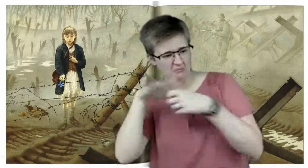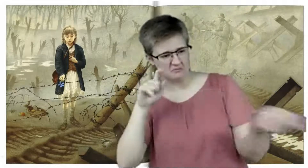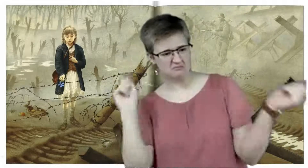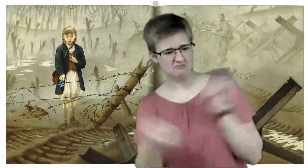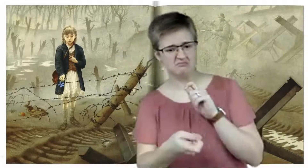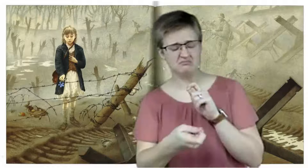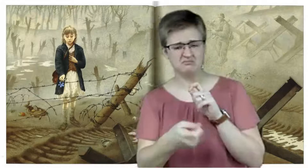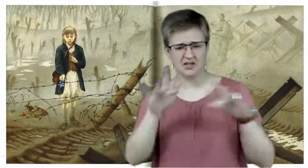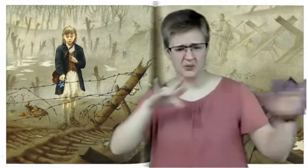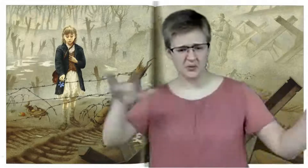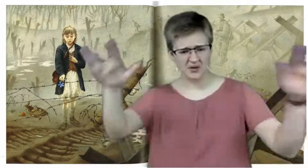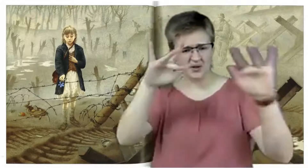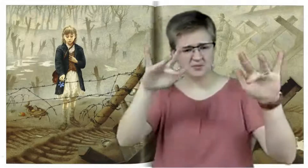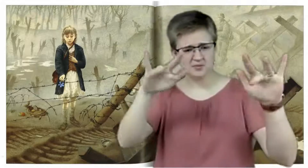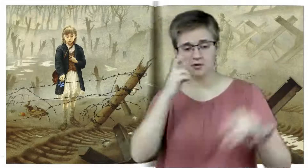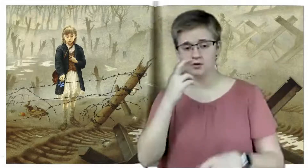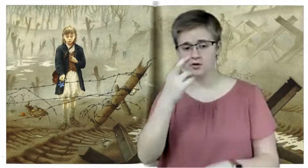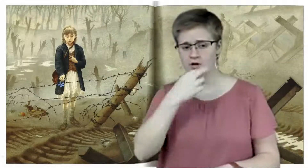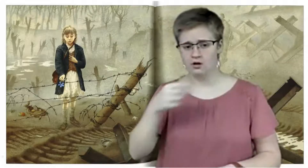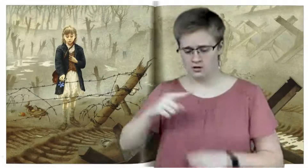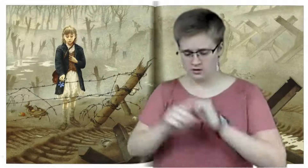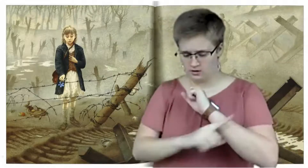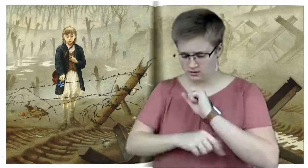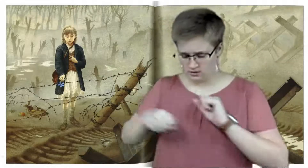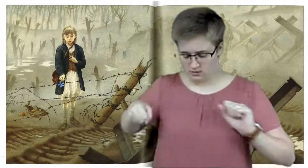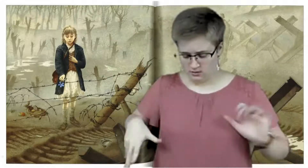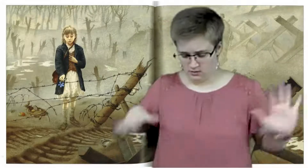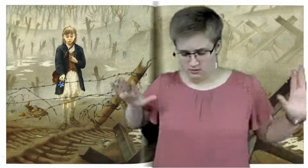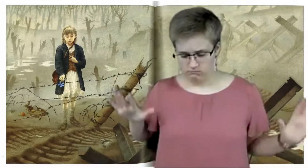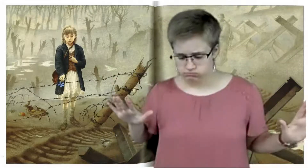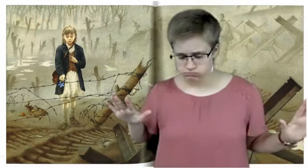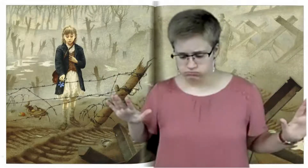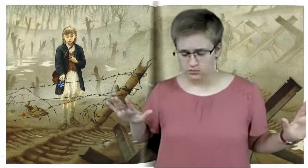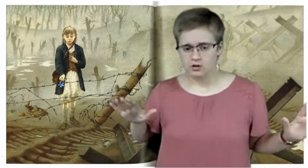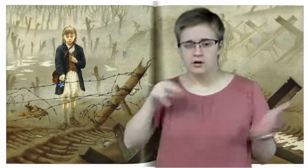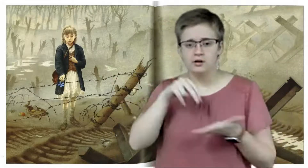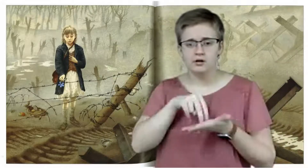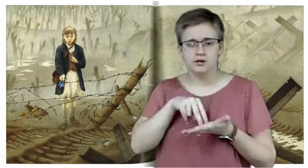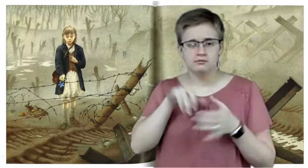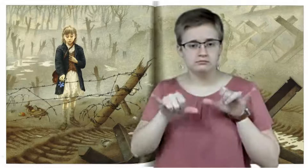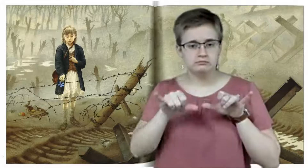Rose Blanche dropped her school bag full of food. She stood still.